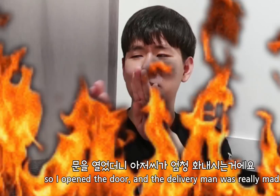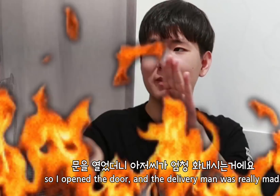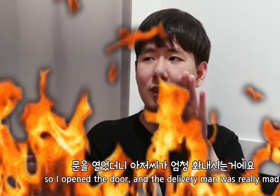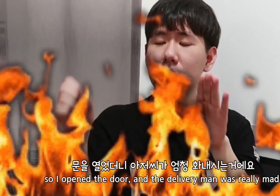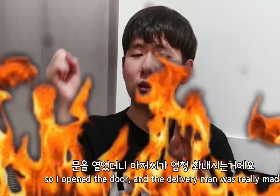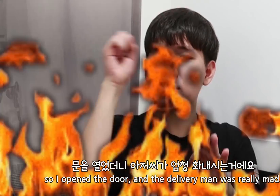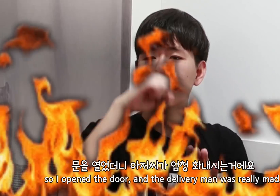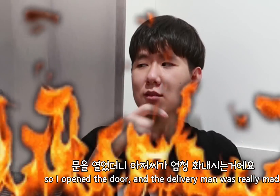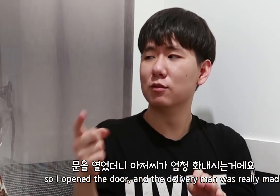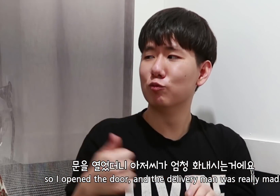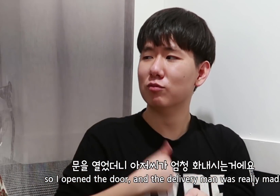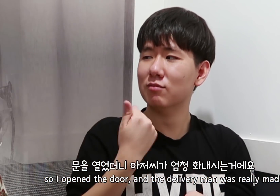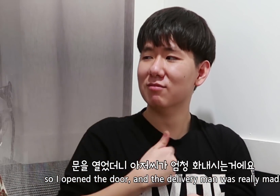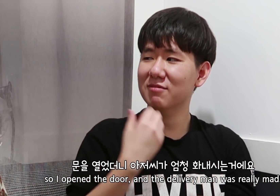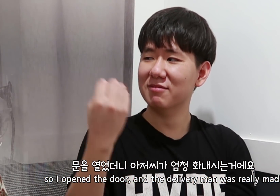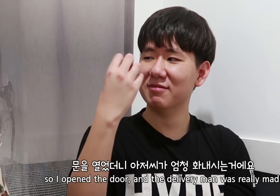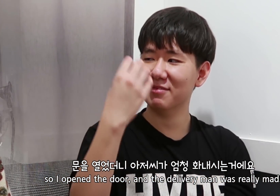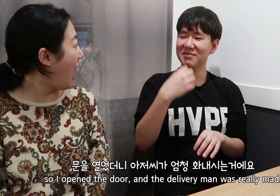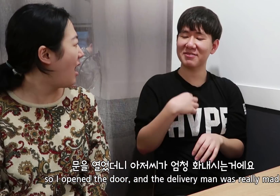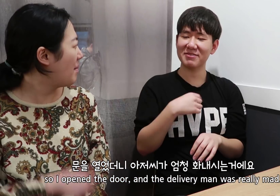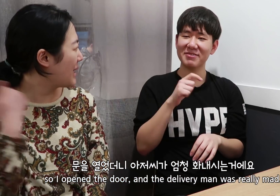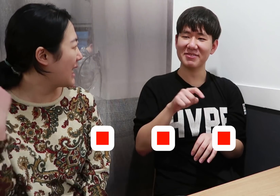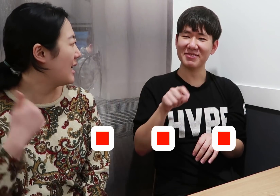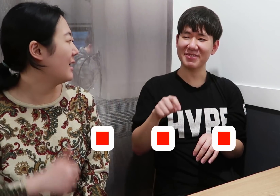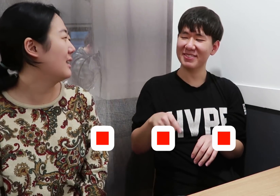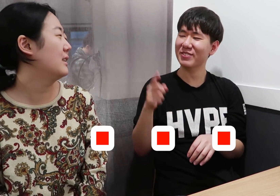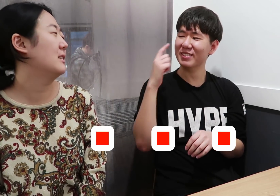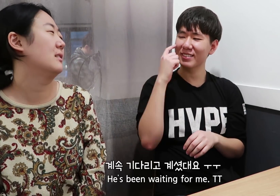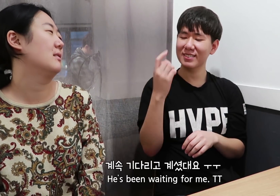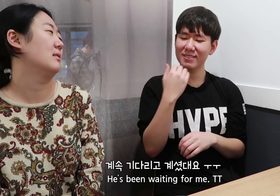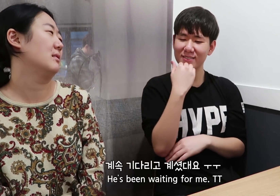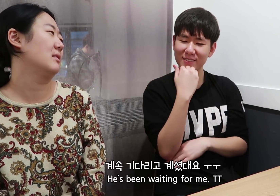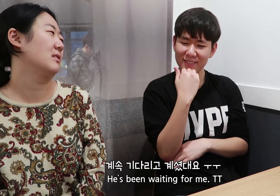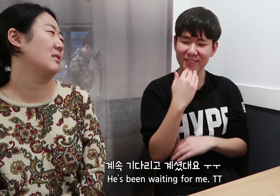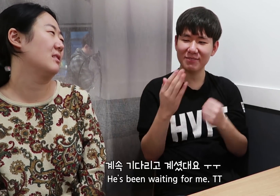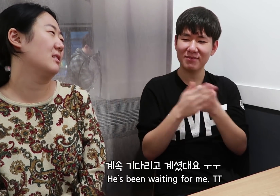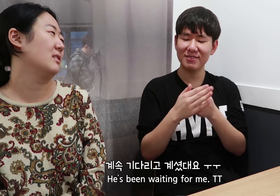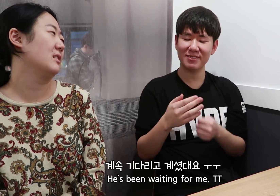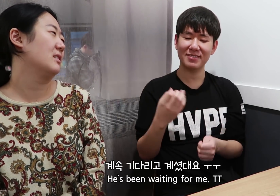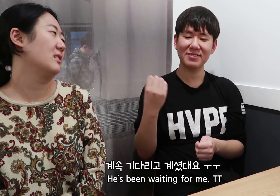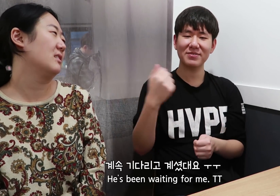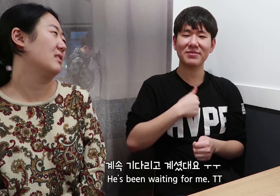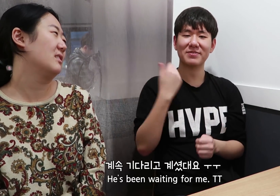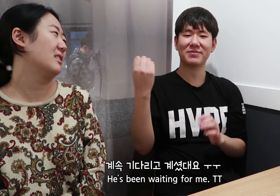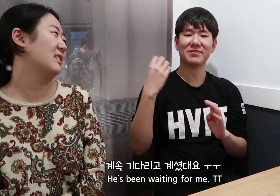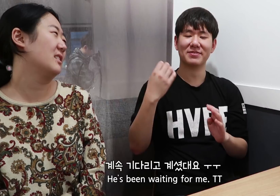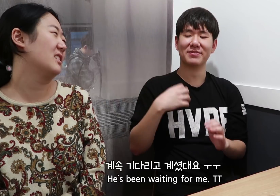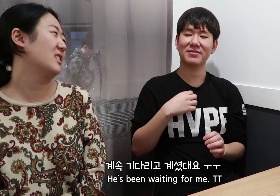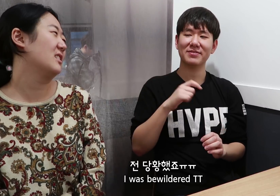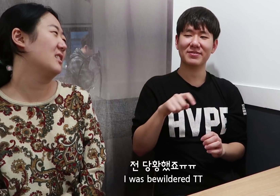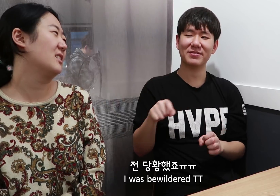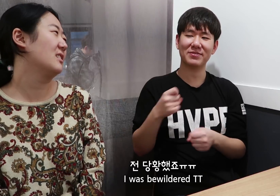so I opened the door, and the delivery man was really mad. He’s been waiting for me.